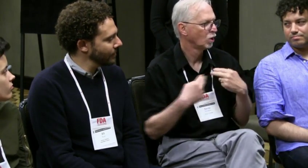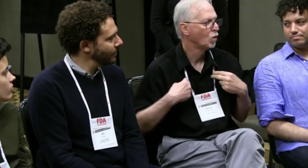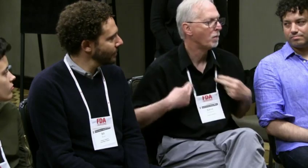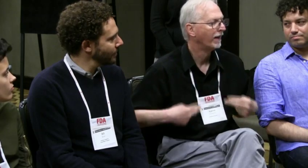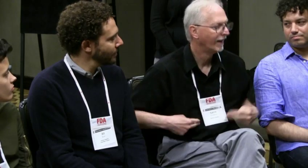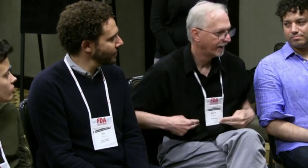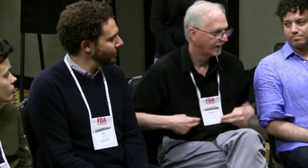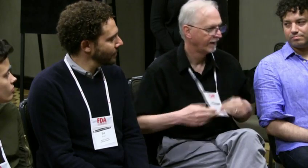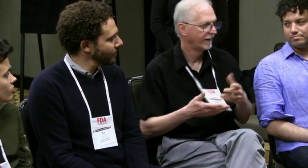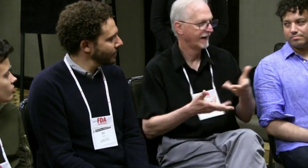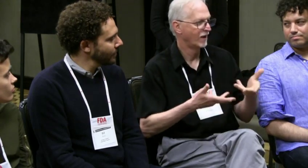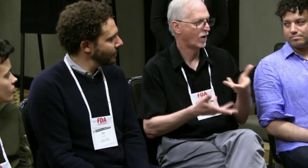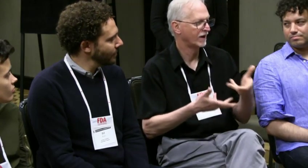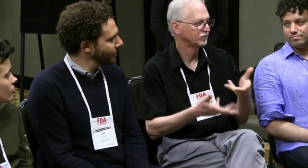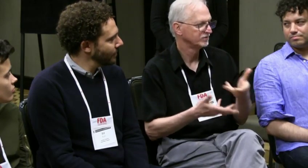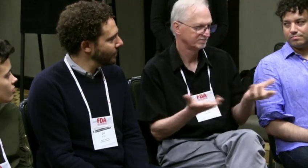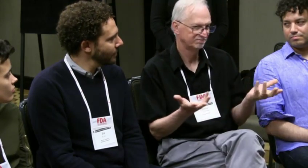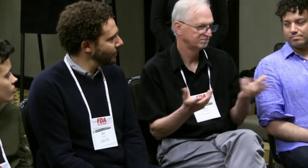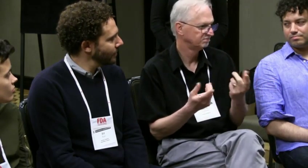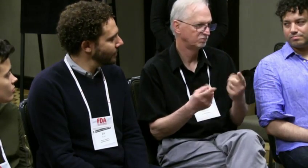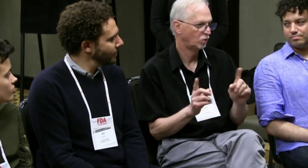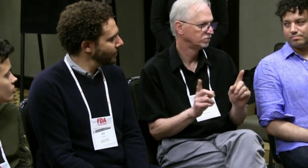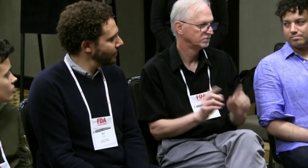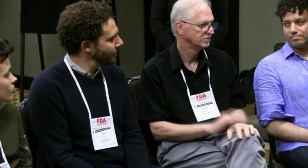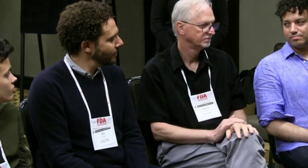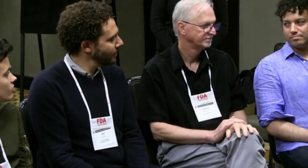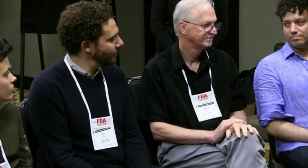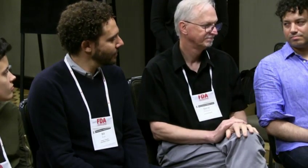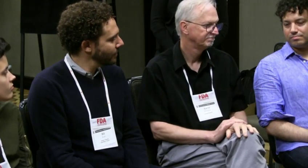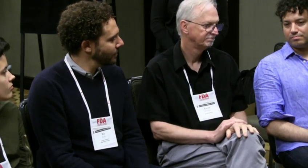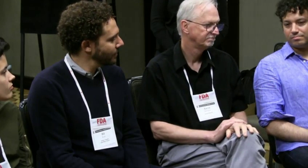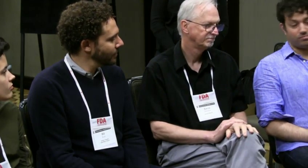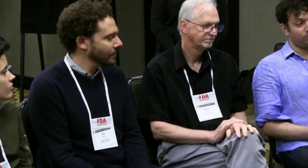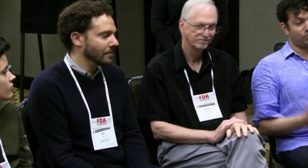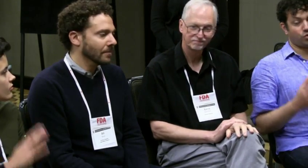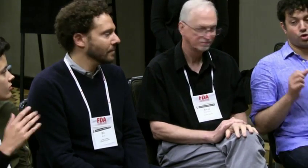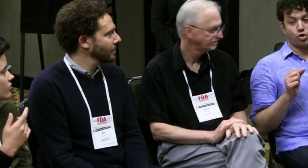Really smart, cheap, human interaction is all that is required.